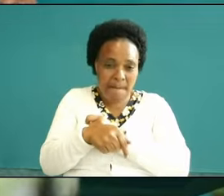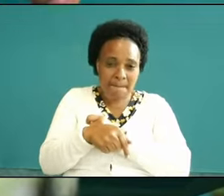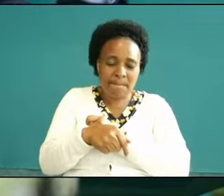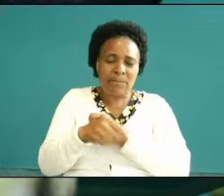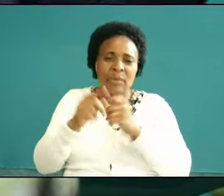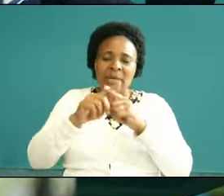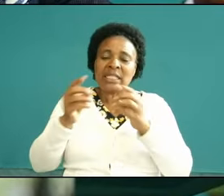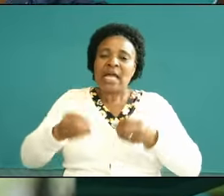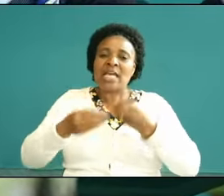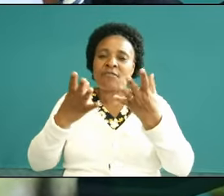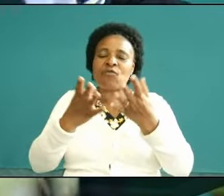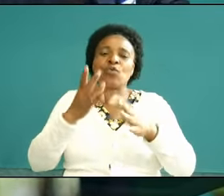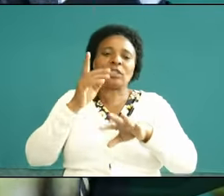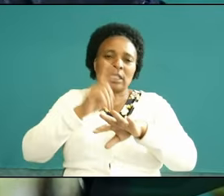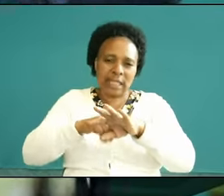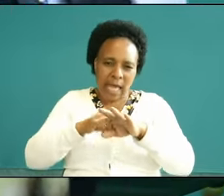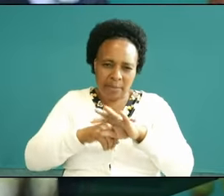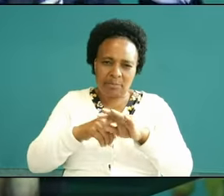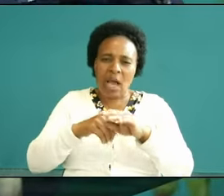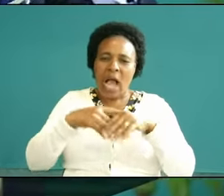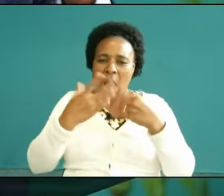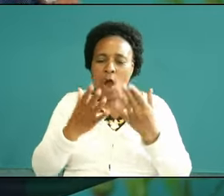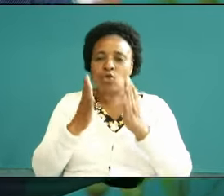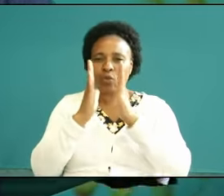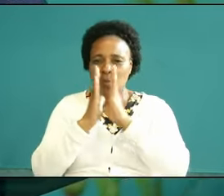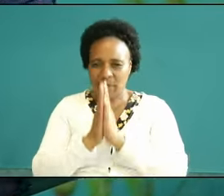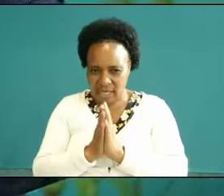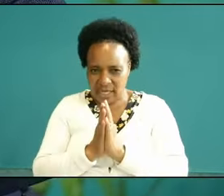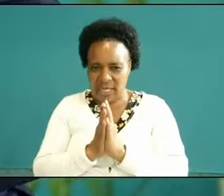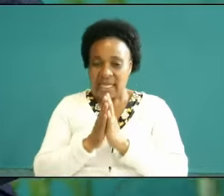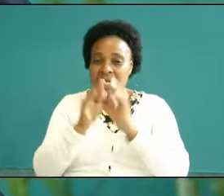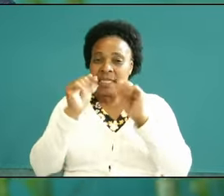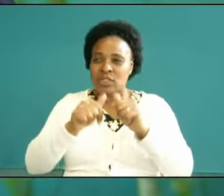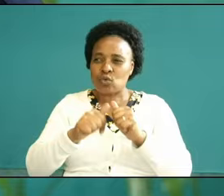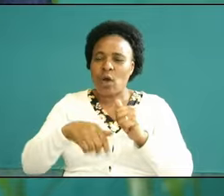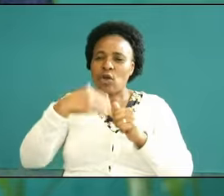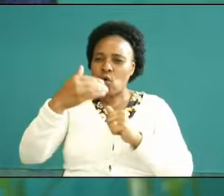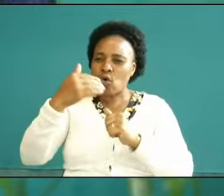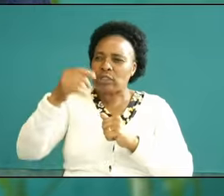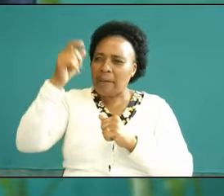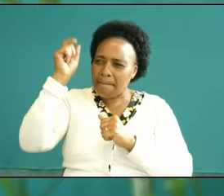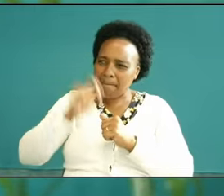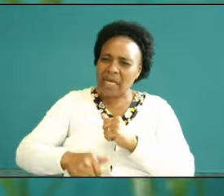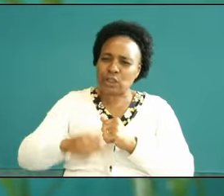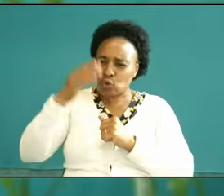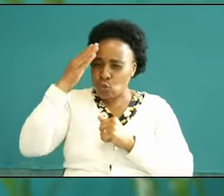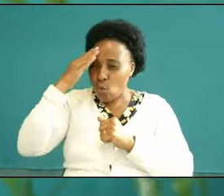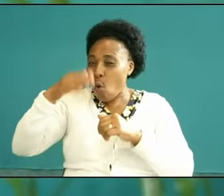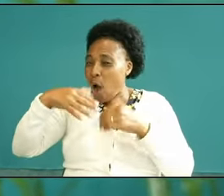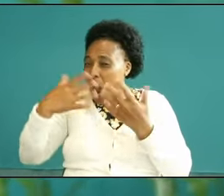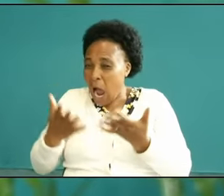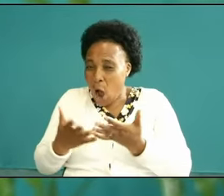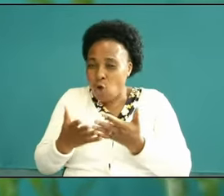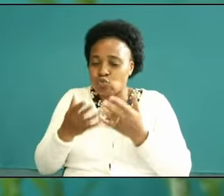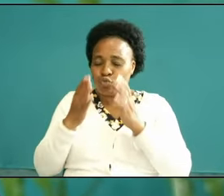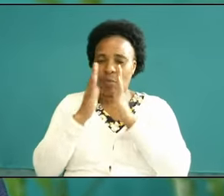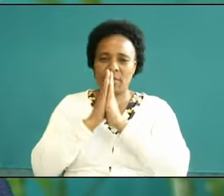given you the power and ability to turn the tide this one only happens in the Spirit Room